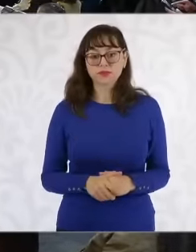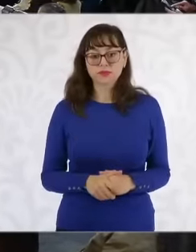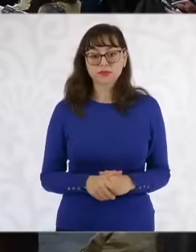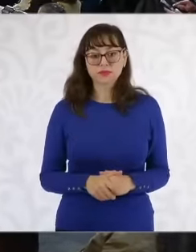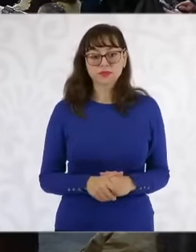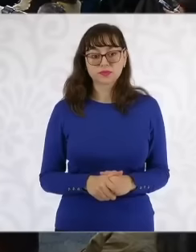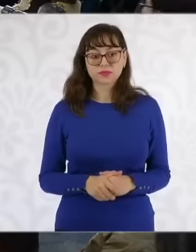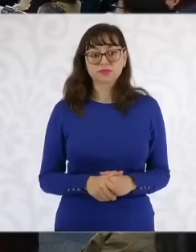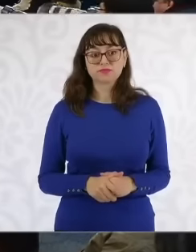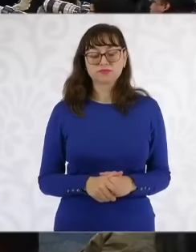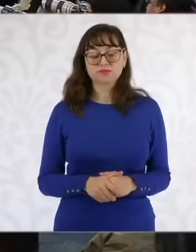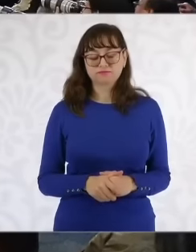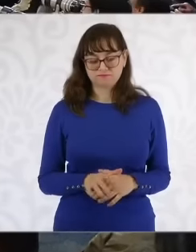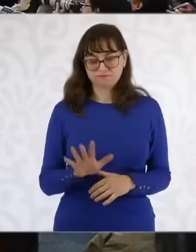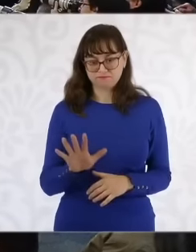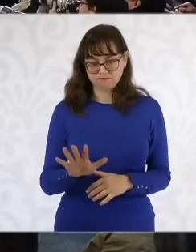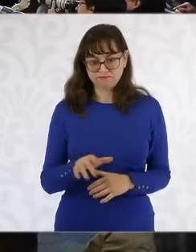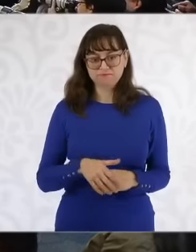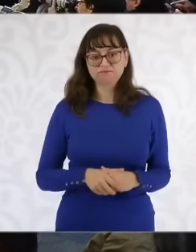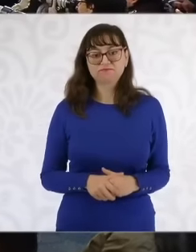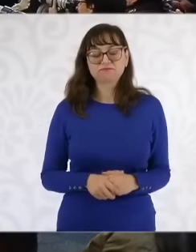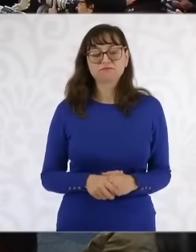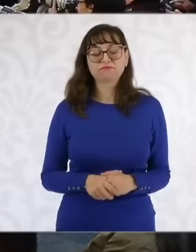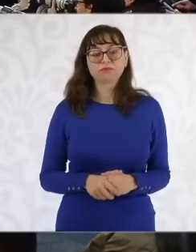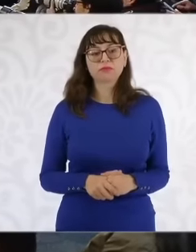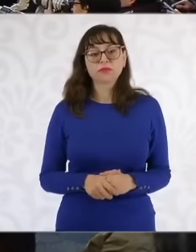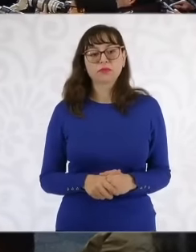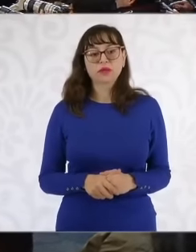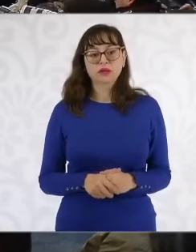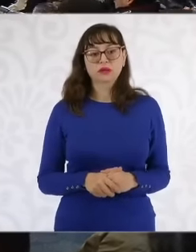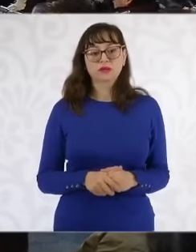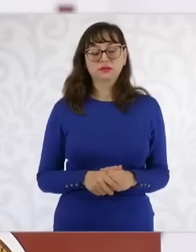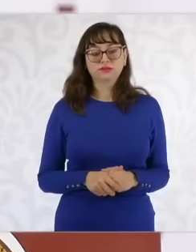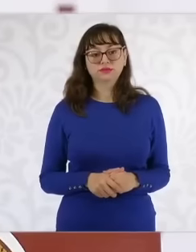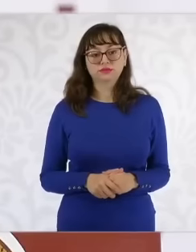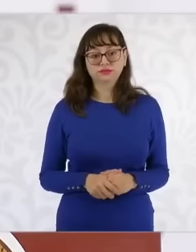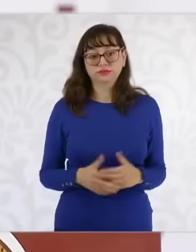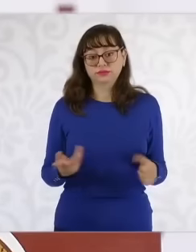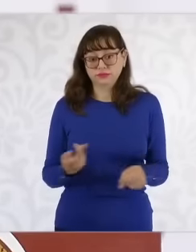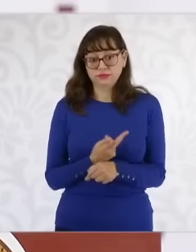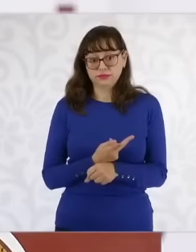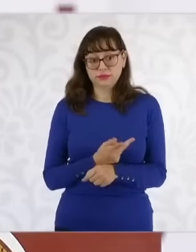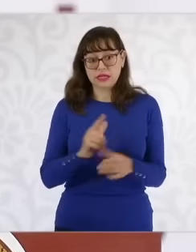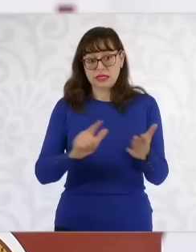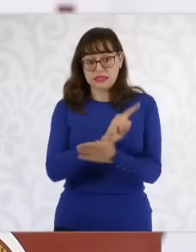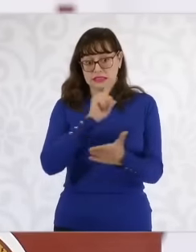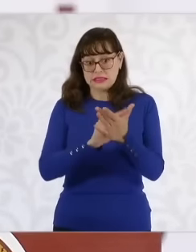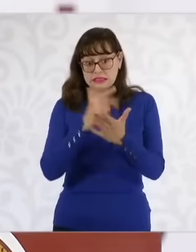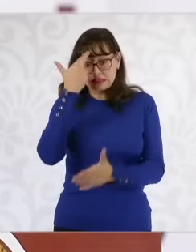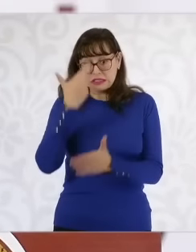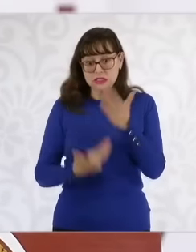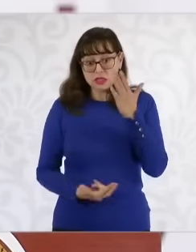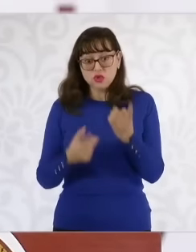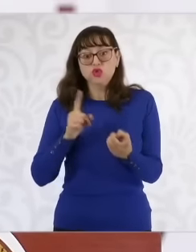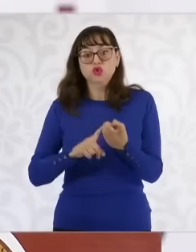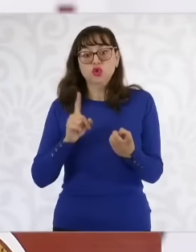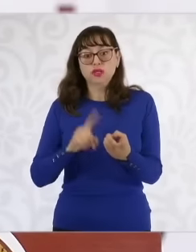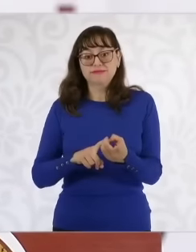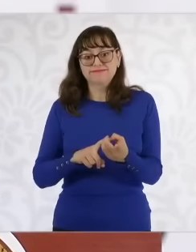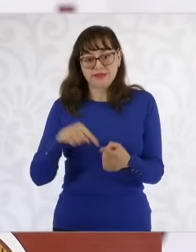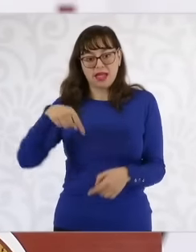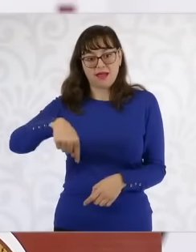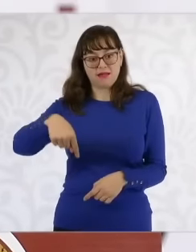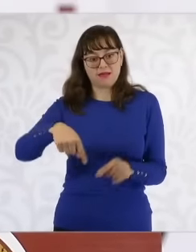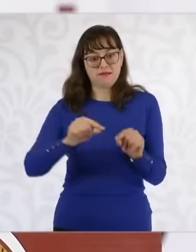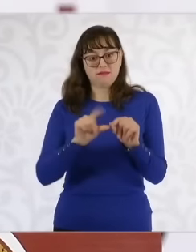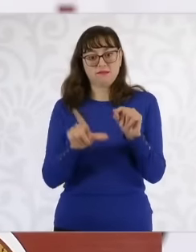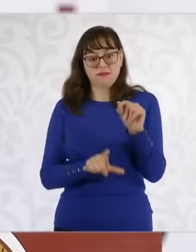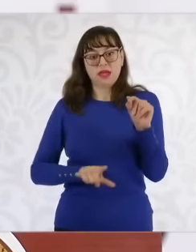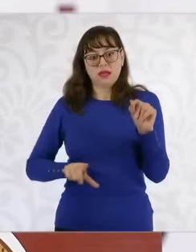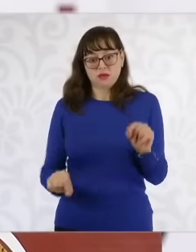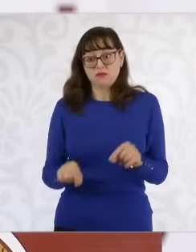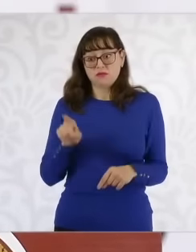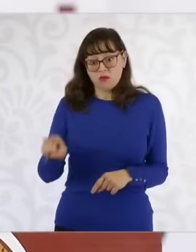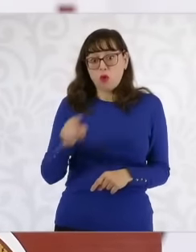see First, the crime was committed in Mexico, it was a kidnapping and there are a series of investigations